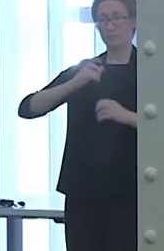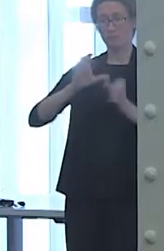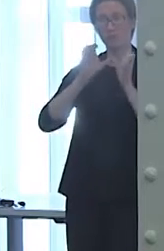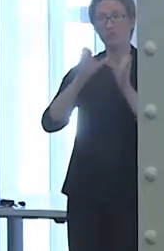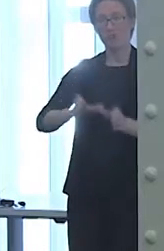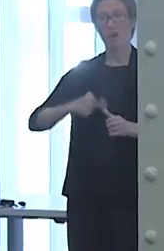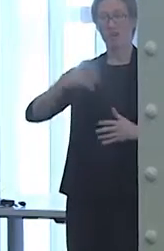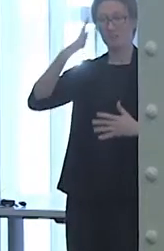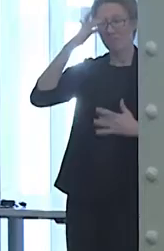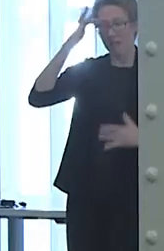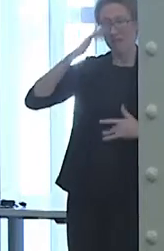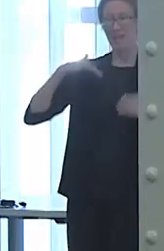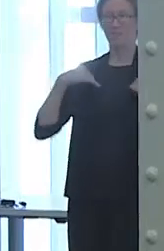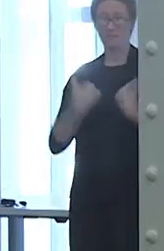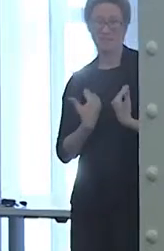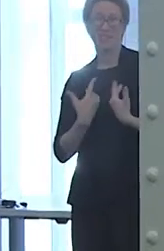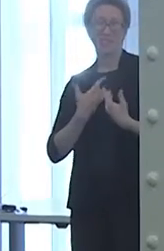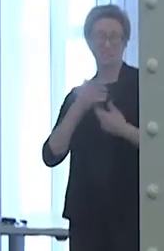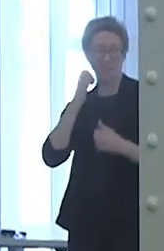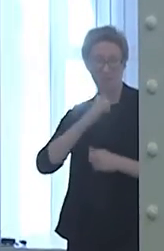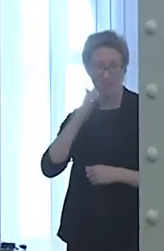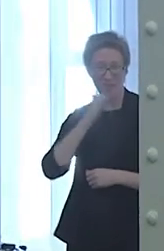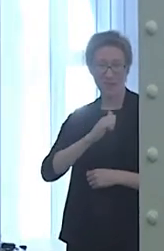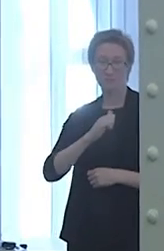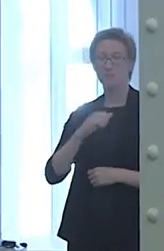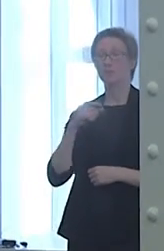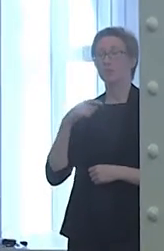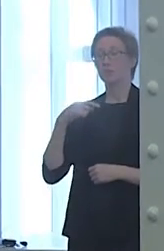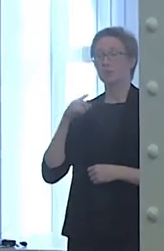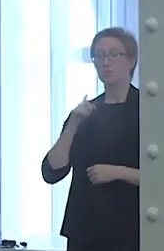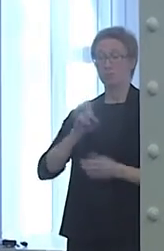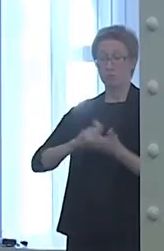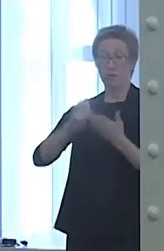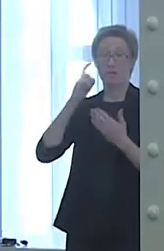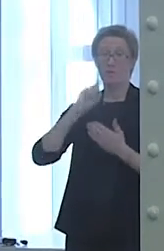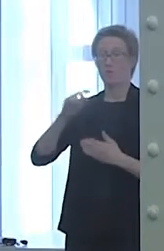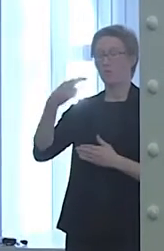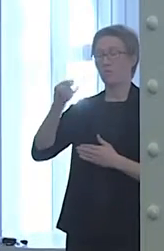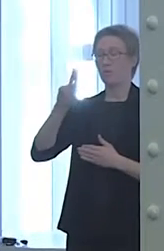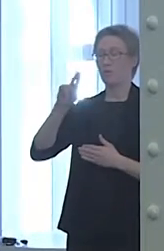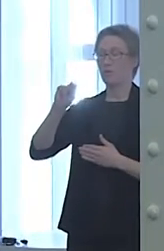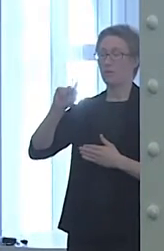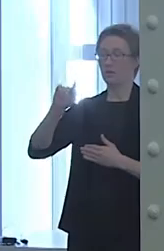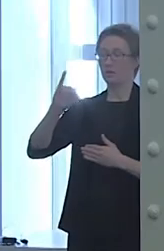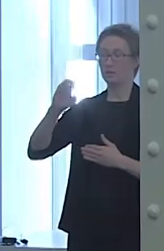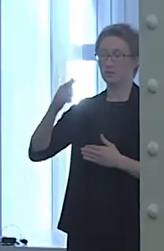She is a contributor to the Huffington Post and ??? Here is Jessica.